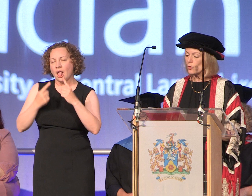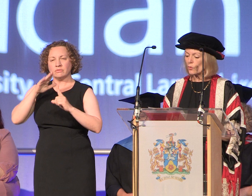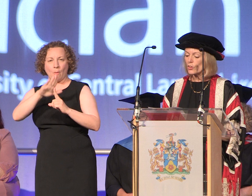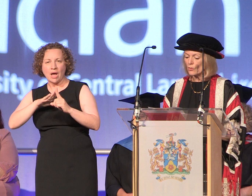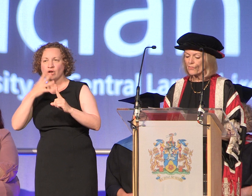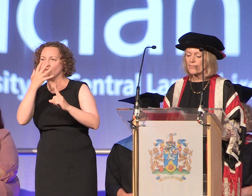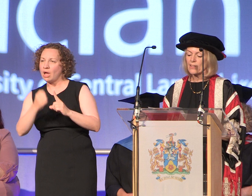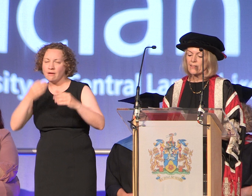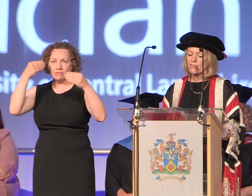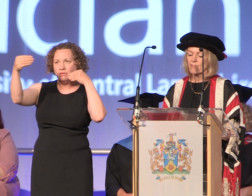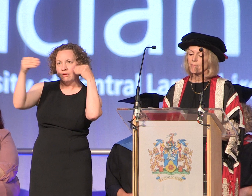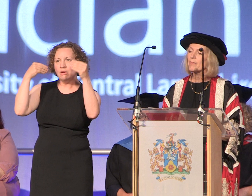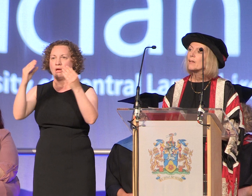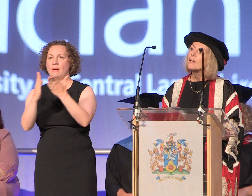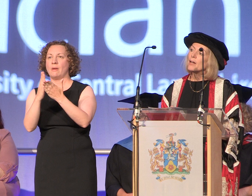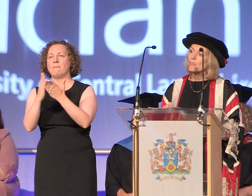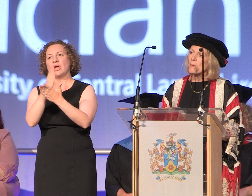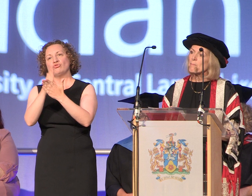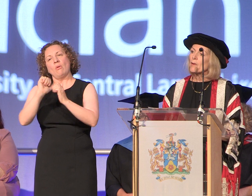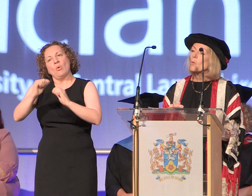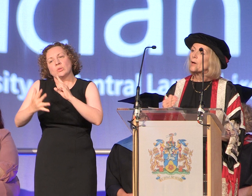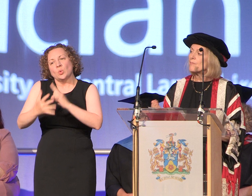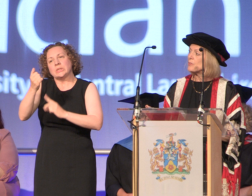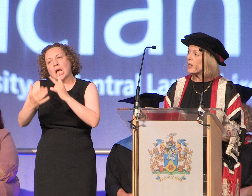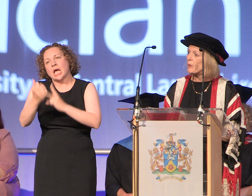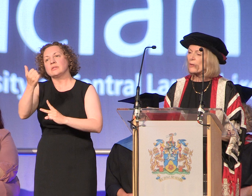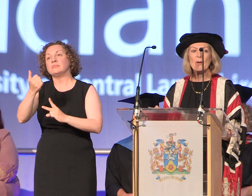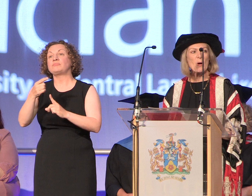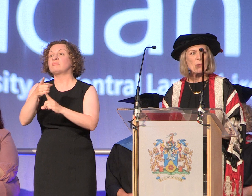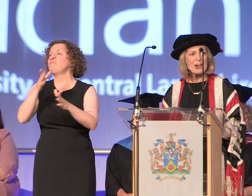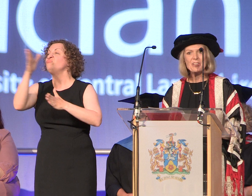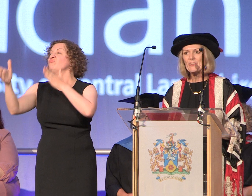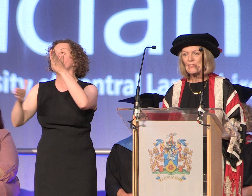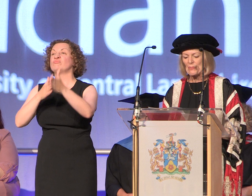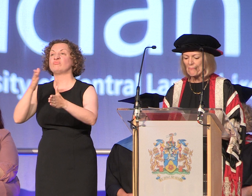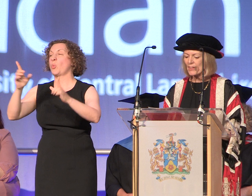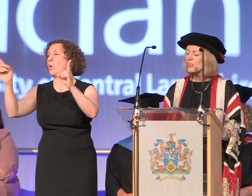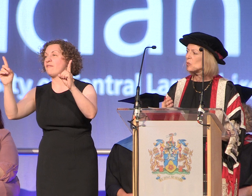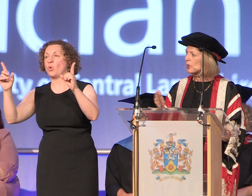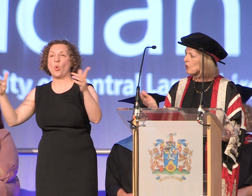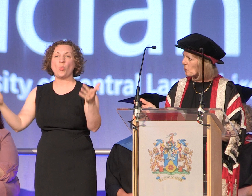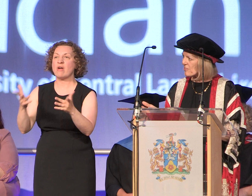your success and remember wherever you go on whatever you do you will always be